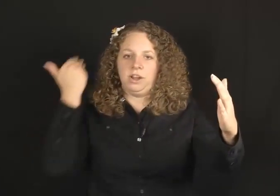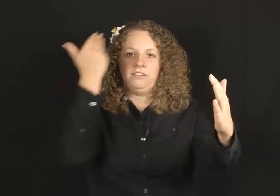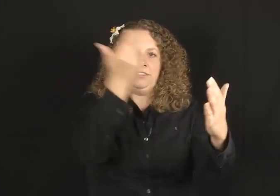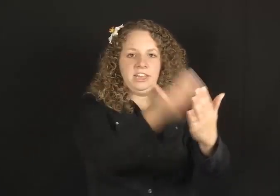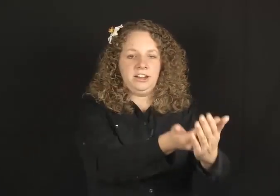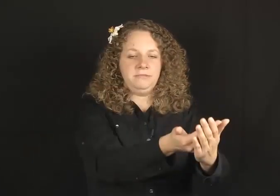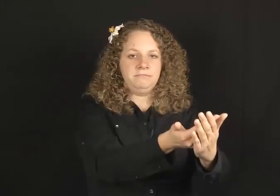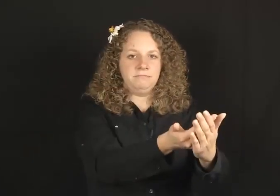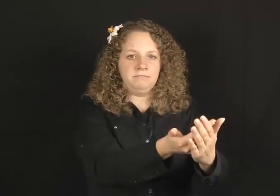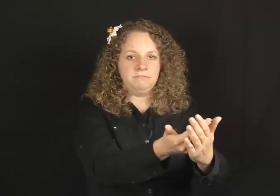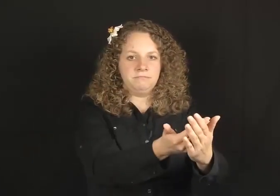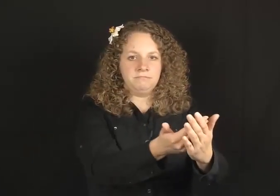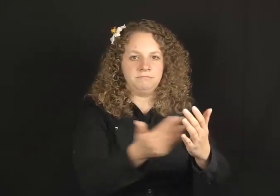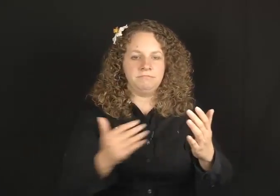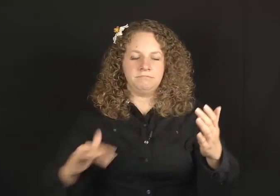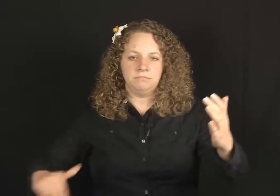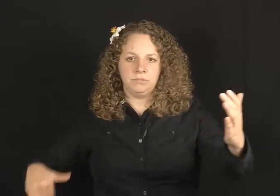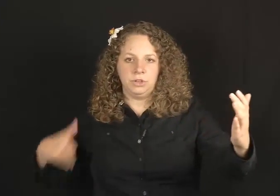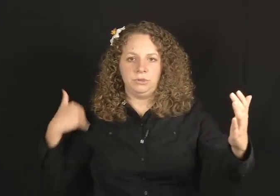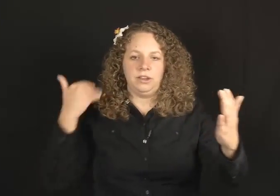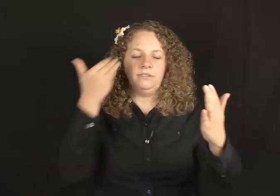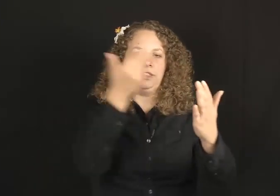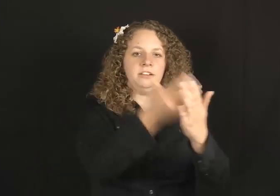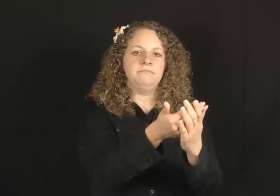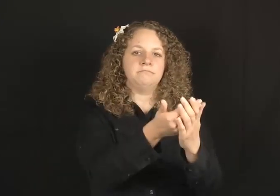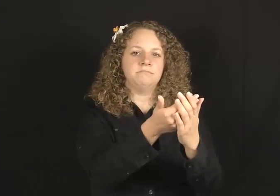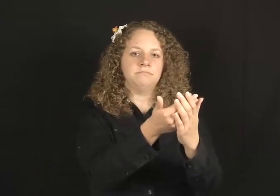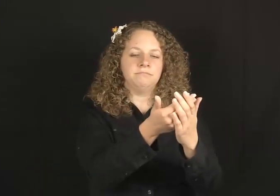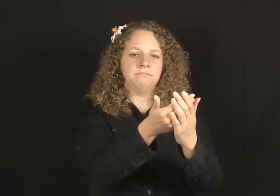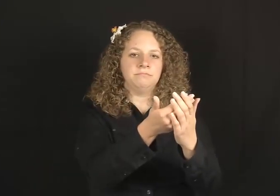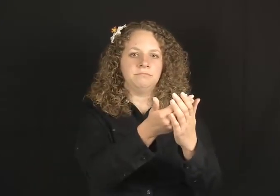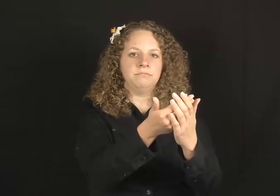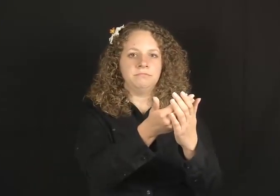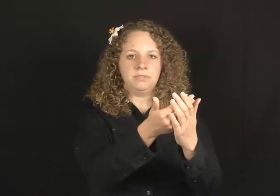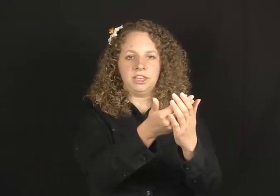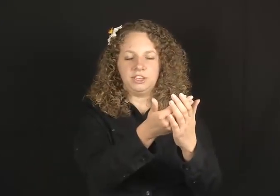ARRIVE THERE.